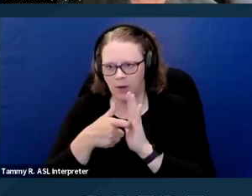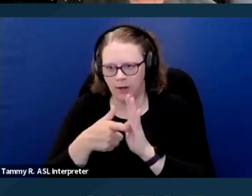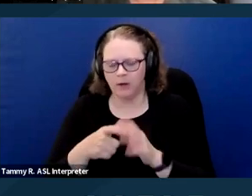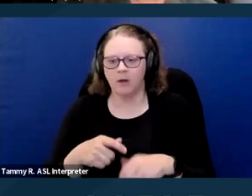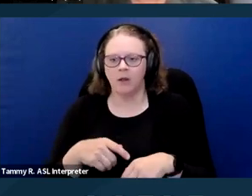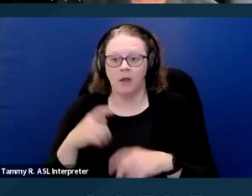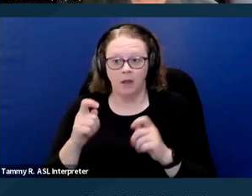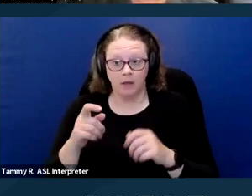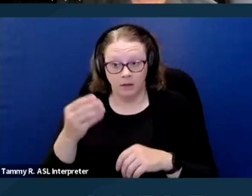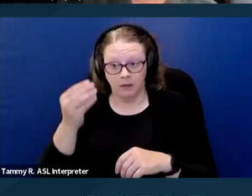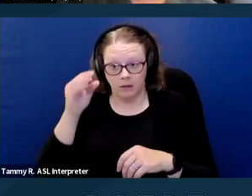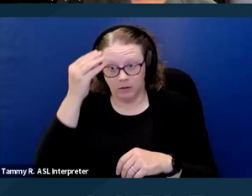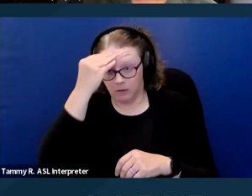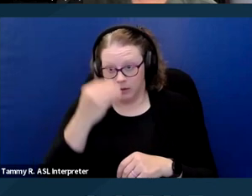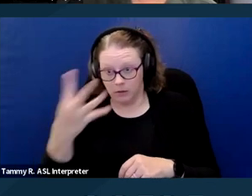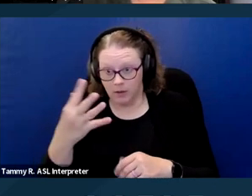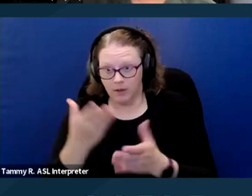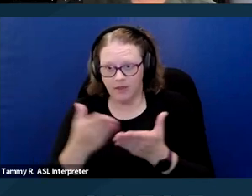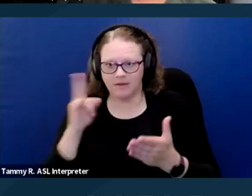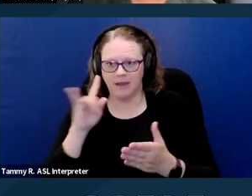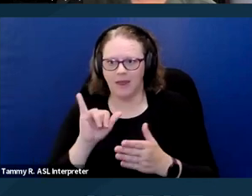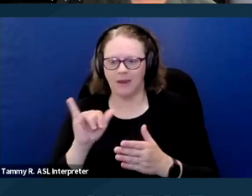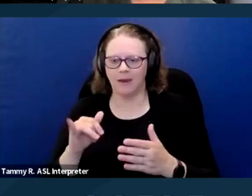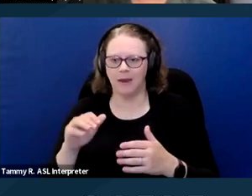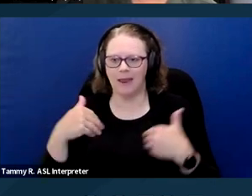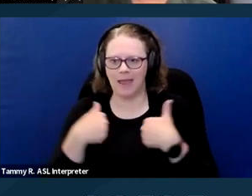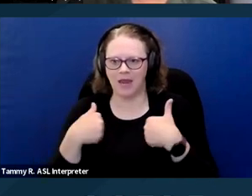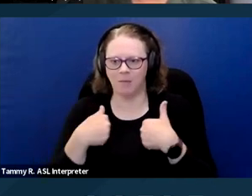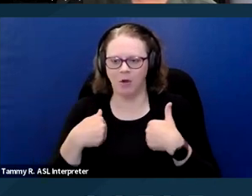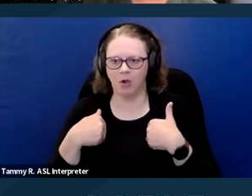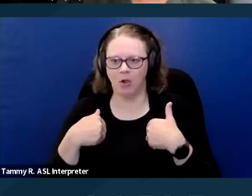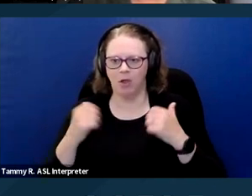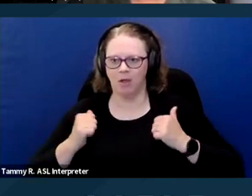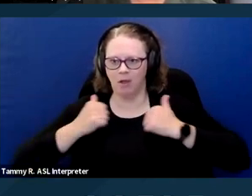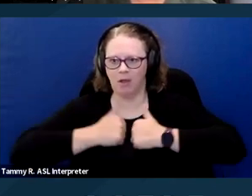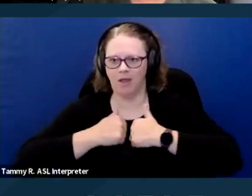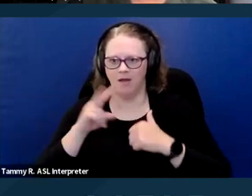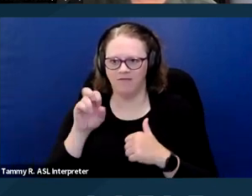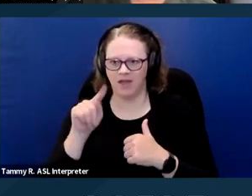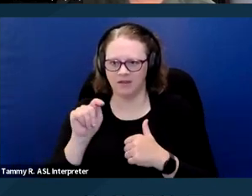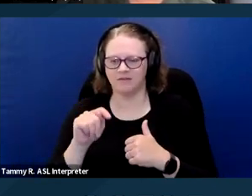A quick note that things like animal vests or ID cards, certifications, those are not in